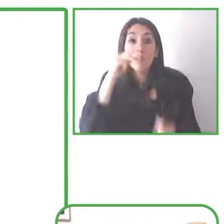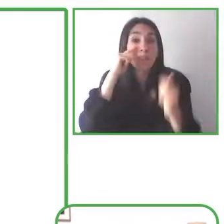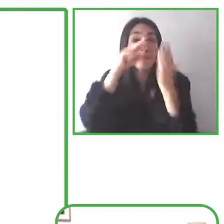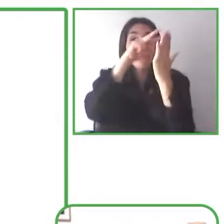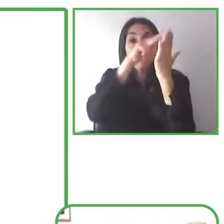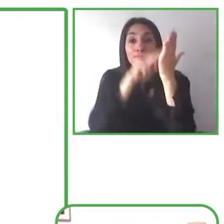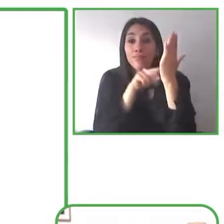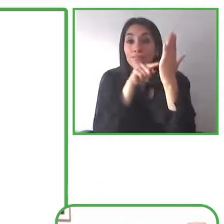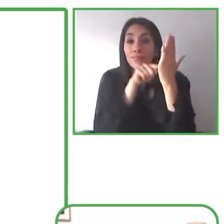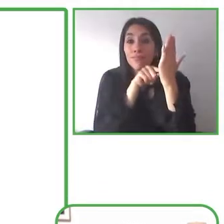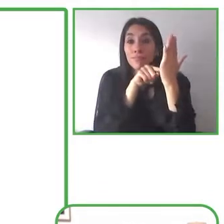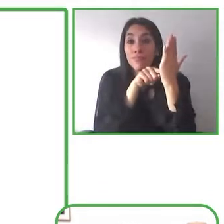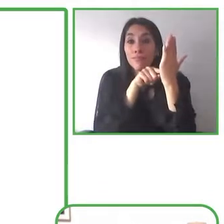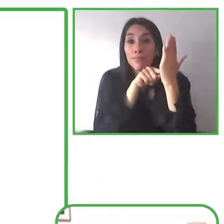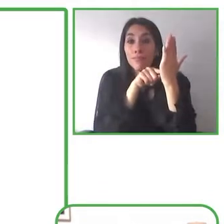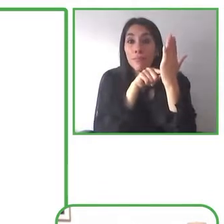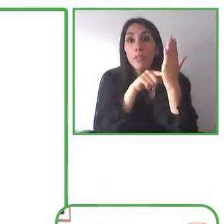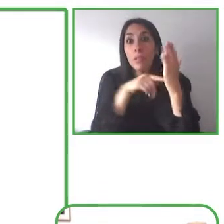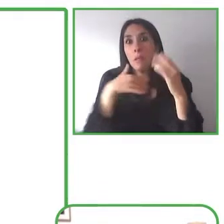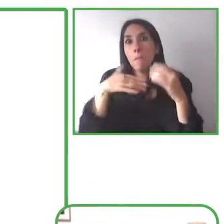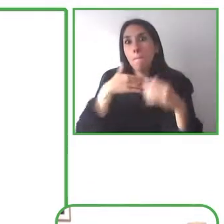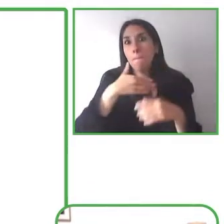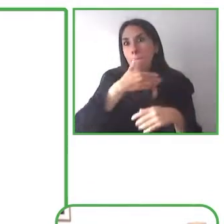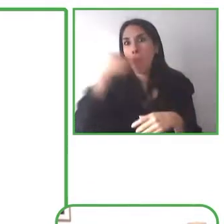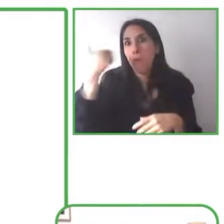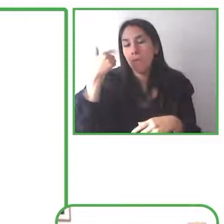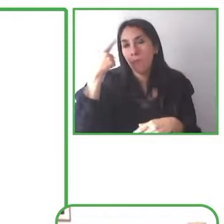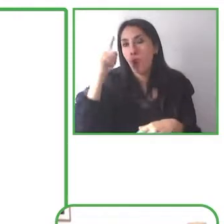so many of our dyslexic users who want to not only listen to text